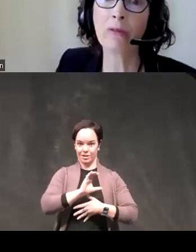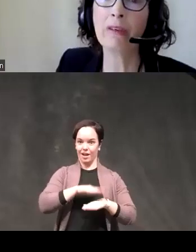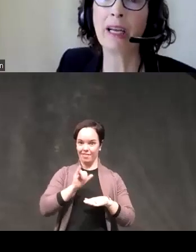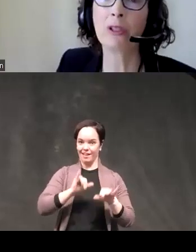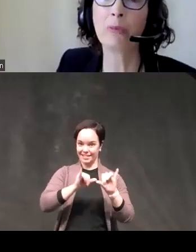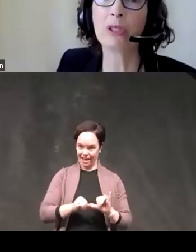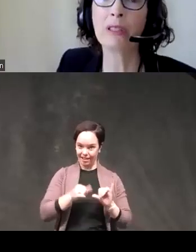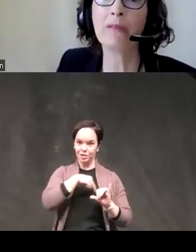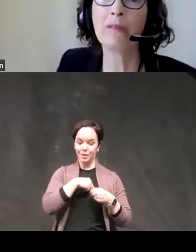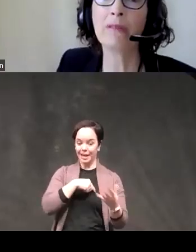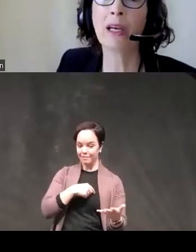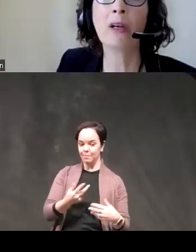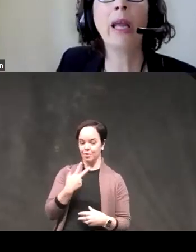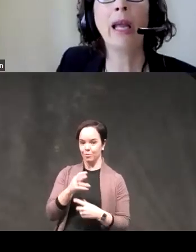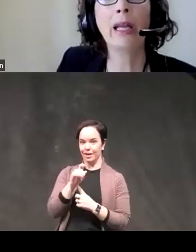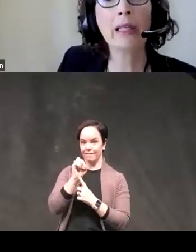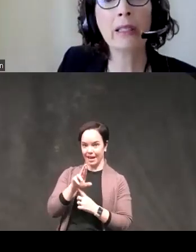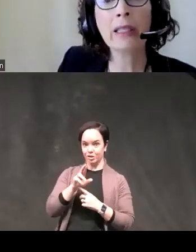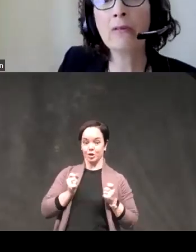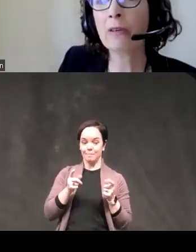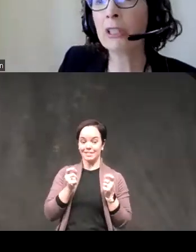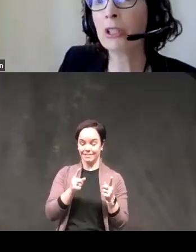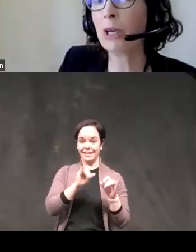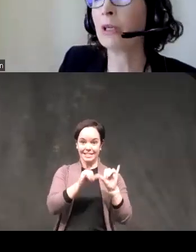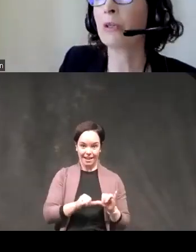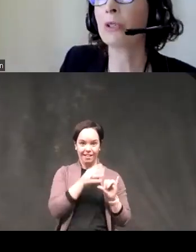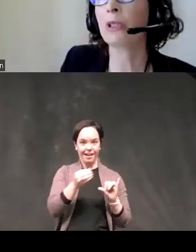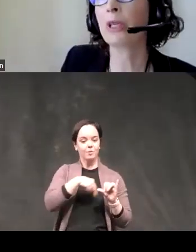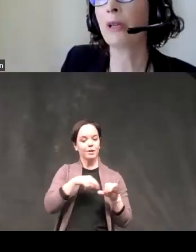the three-factor impulsivity scale and conducted regression models to look at